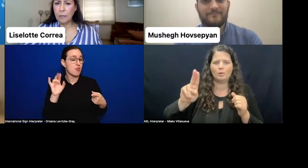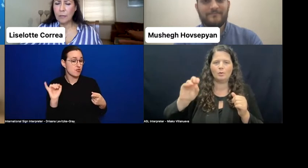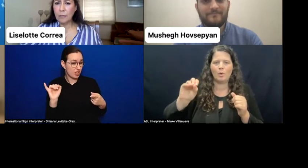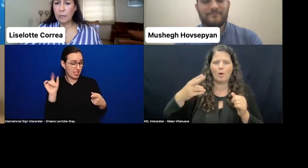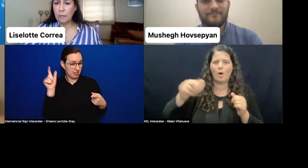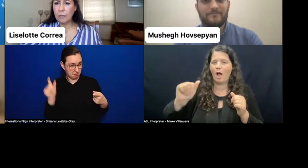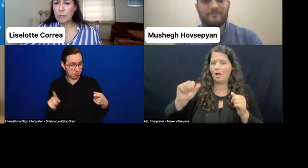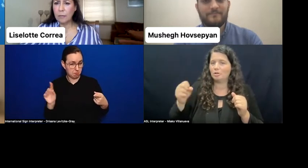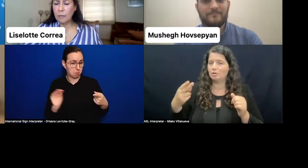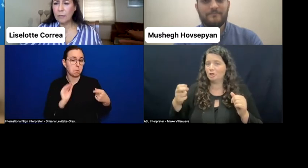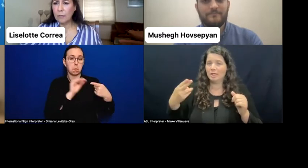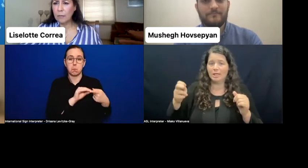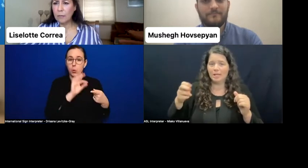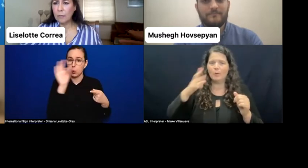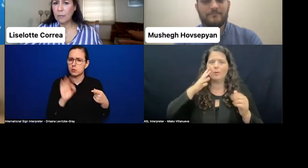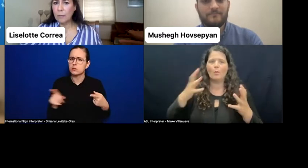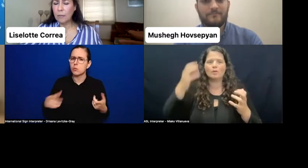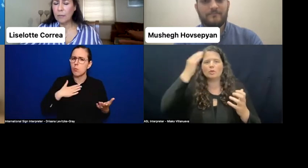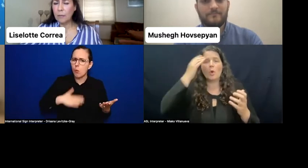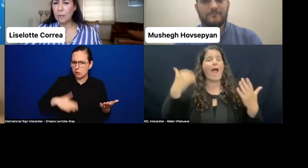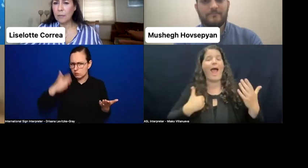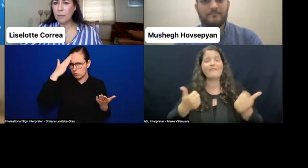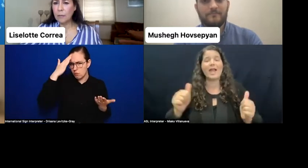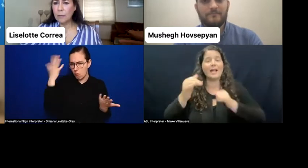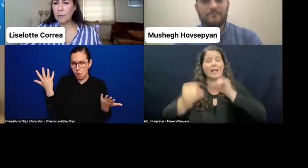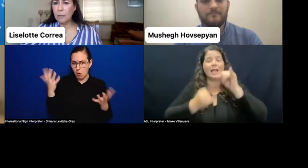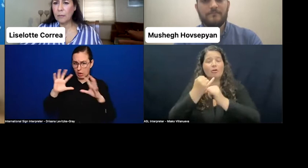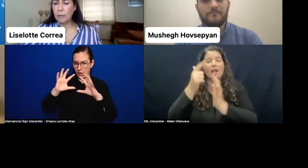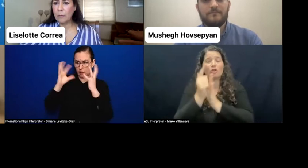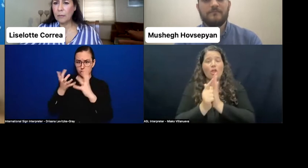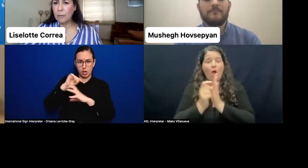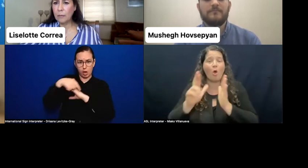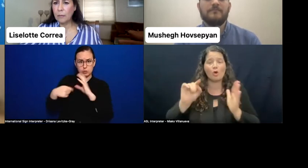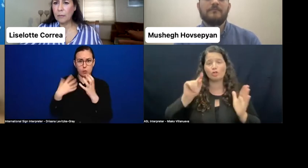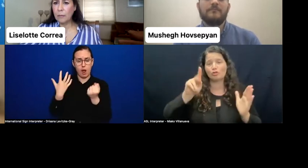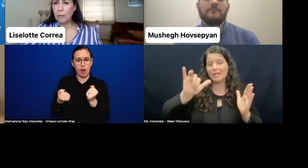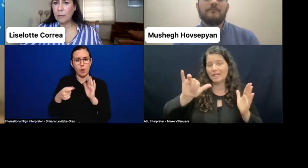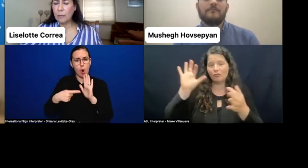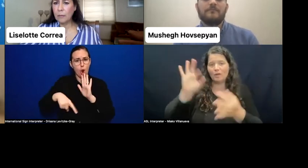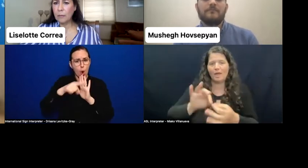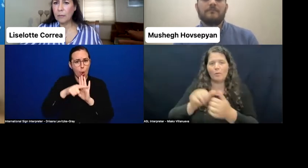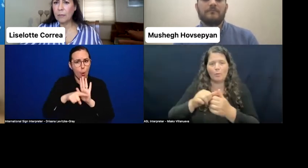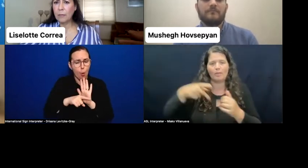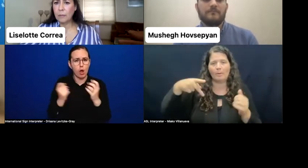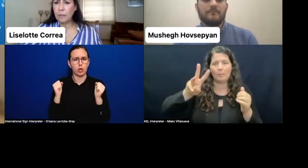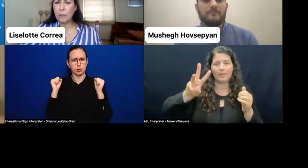is an international law or treaty that concerns persons with disabilities in governance.